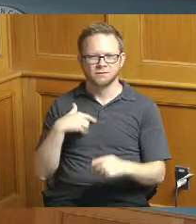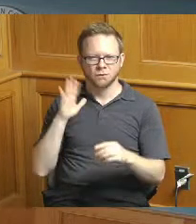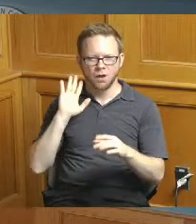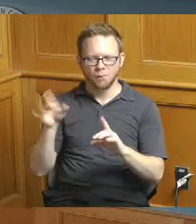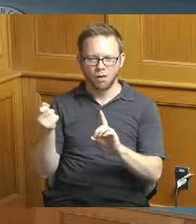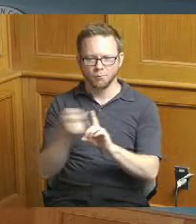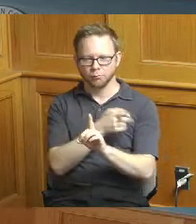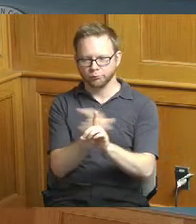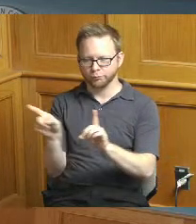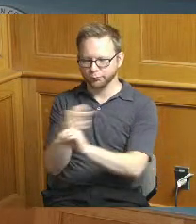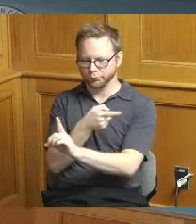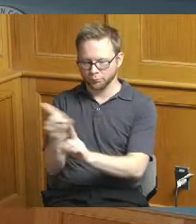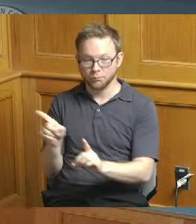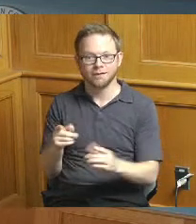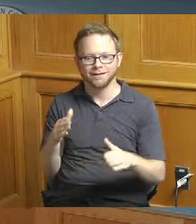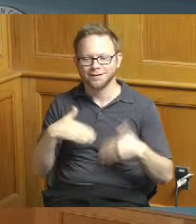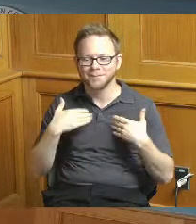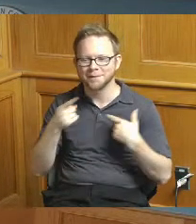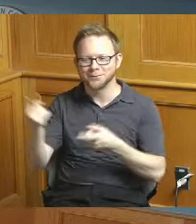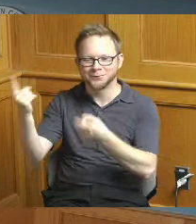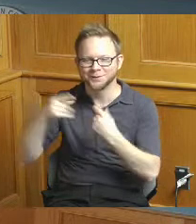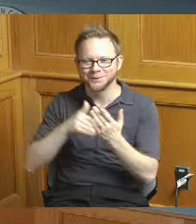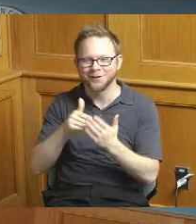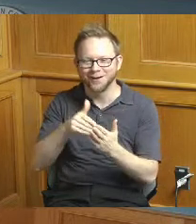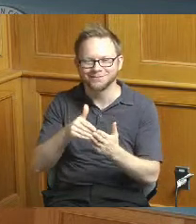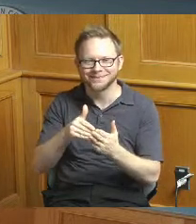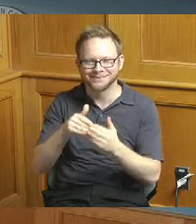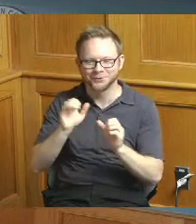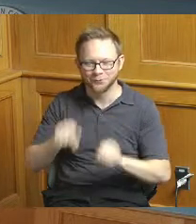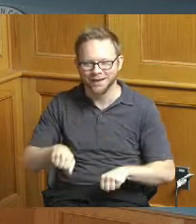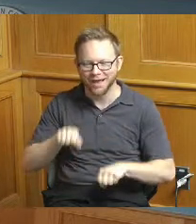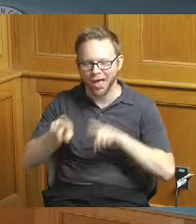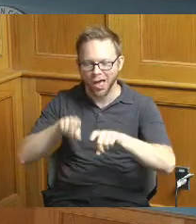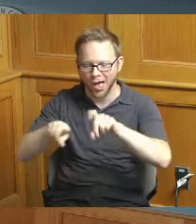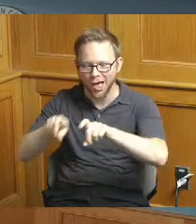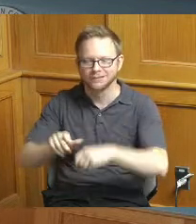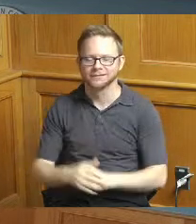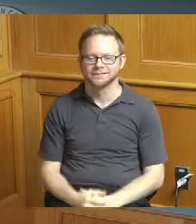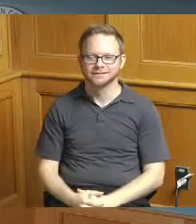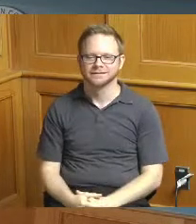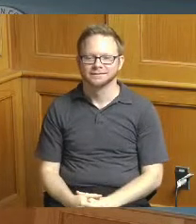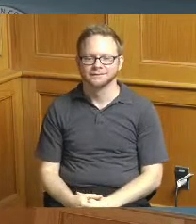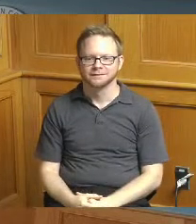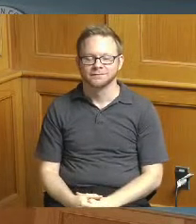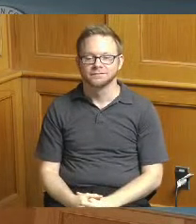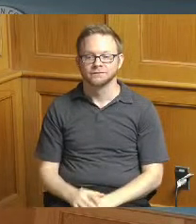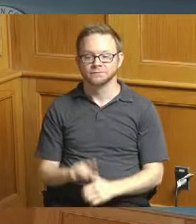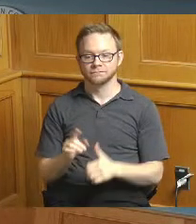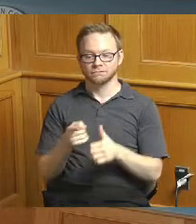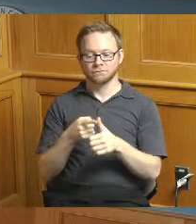glad you're coming in so often so we can have the q a so I wanted to start with the bridge I did get